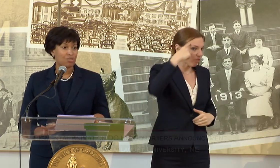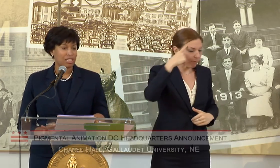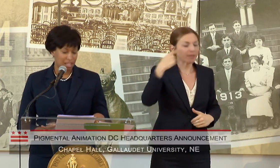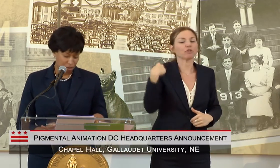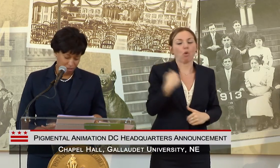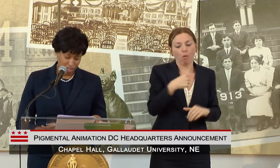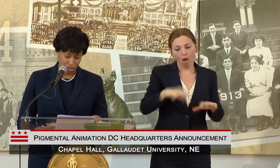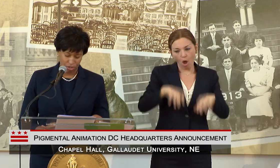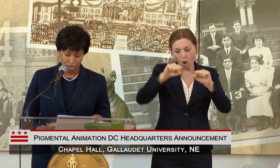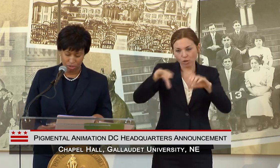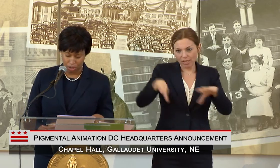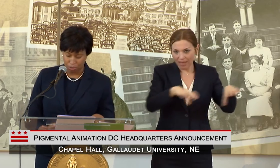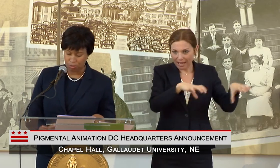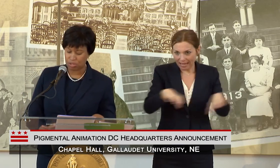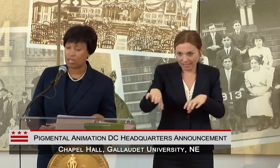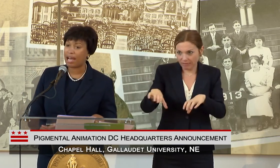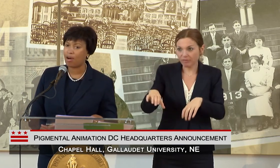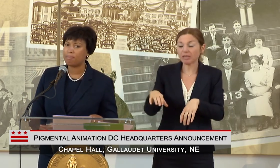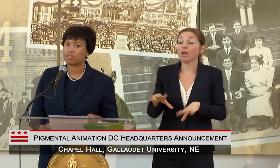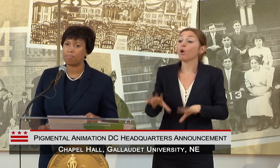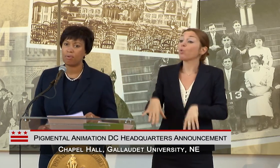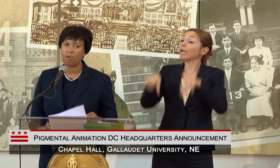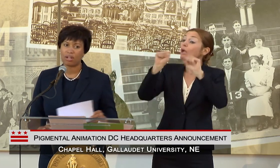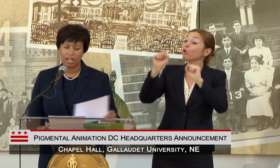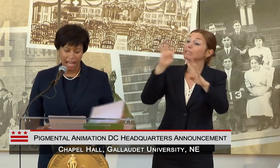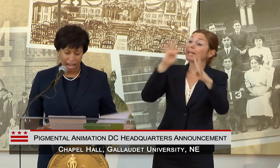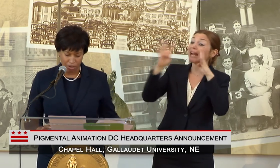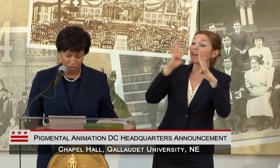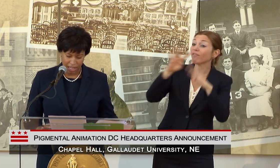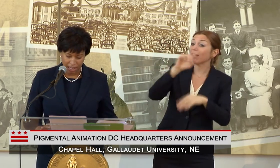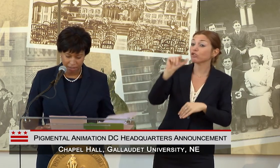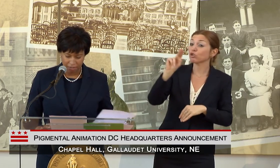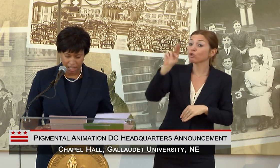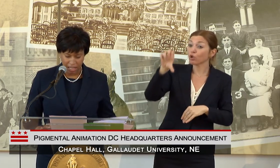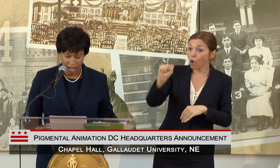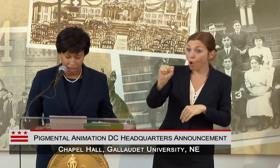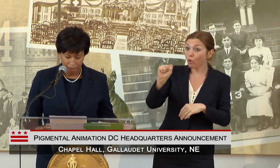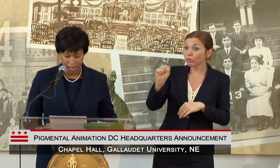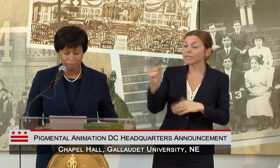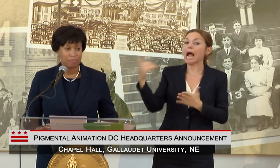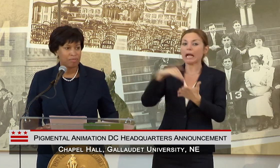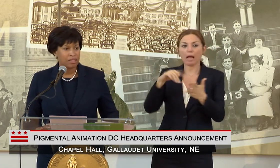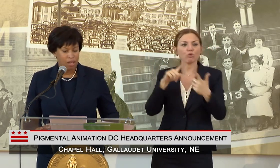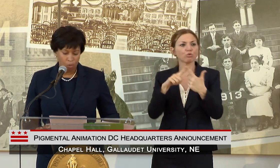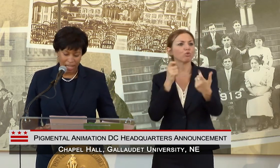DISTRICT INNOVATION ZONES TO HELP SUPPORT OUR CREATIVE ECONOMY.